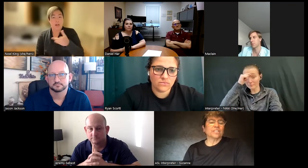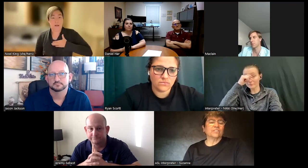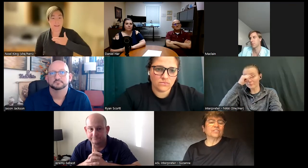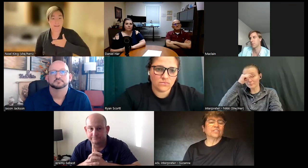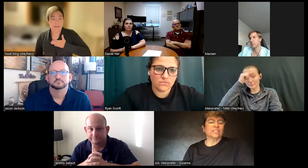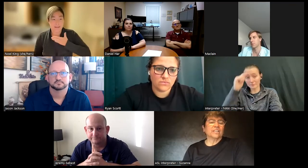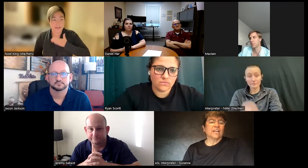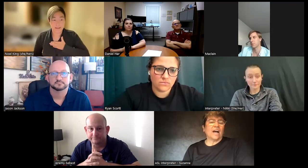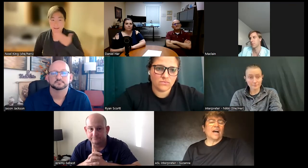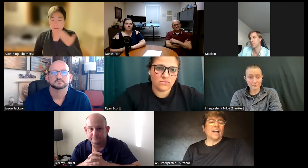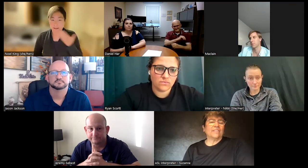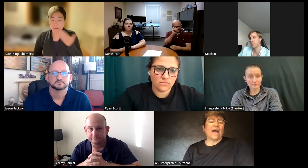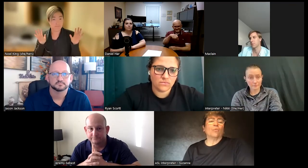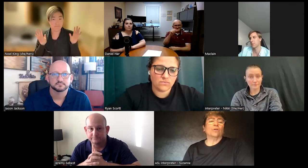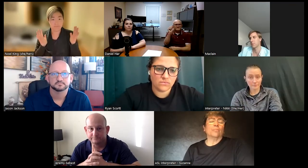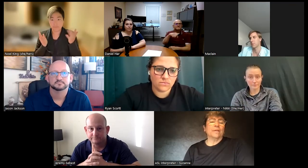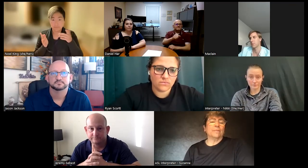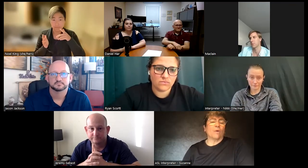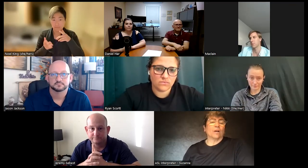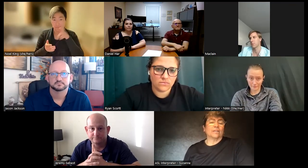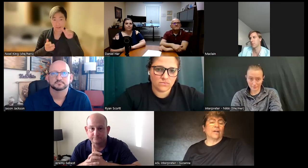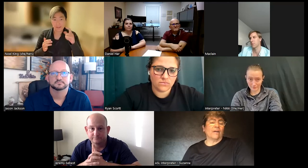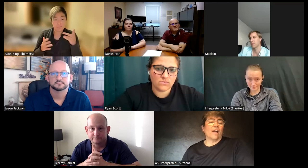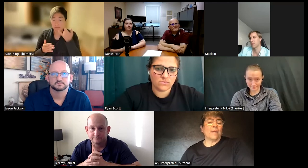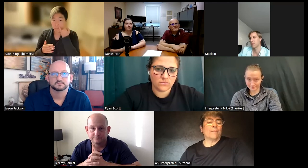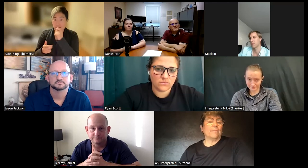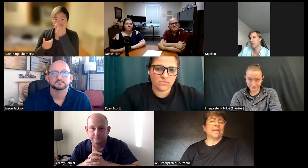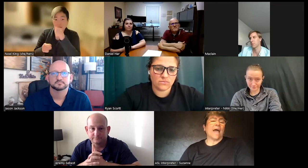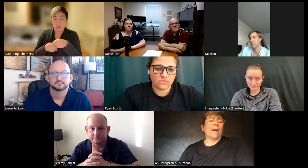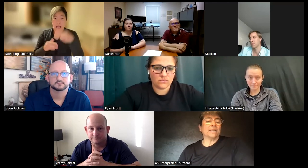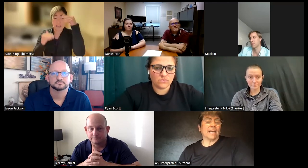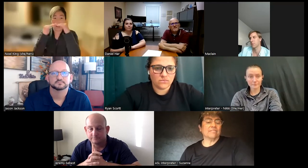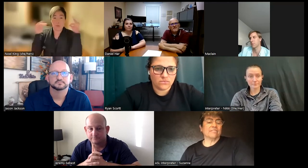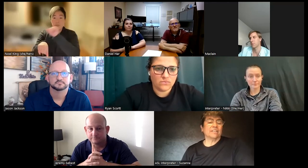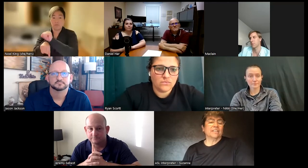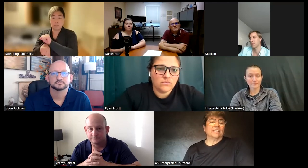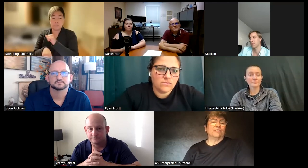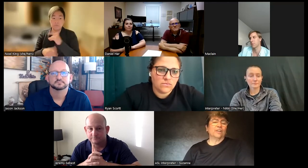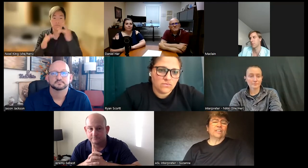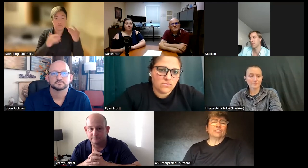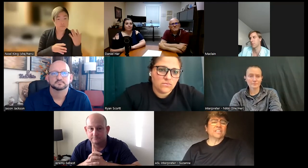skills uh and that will be more of making a happy life if you're interested